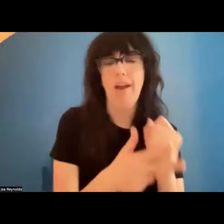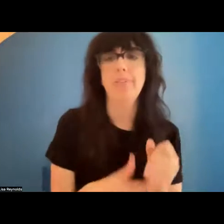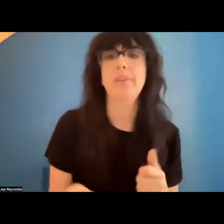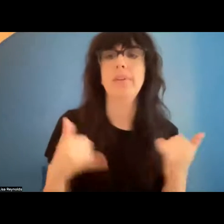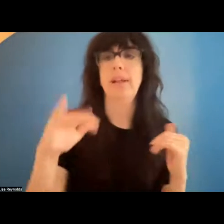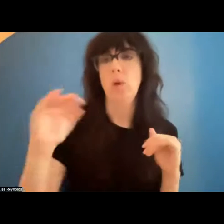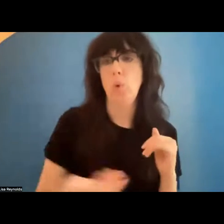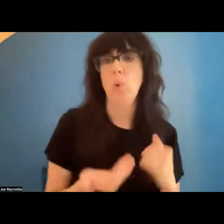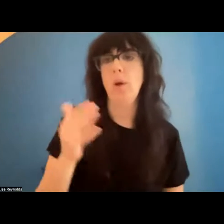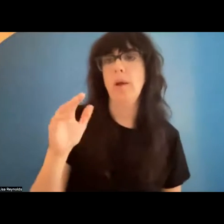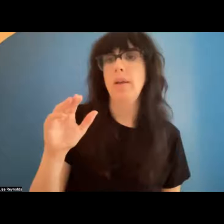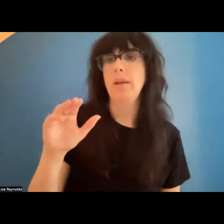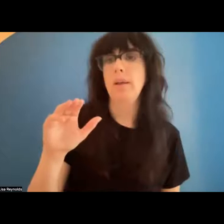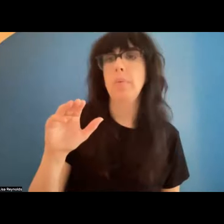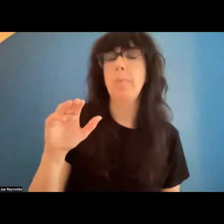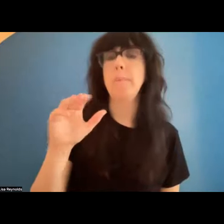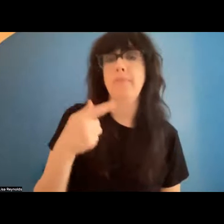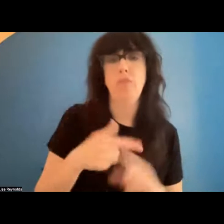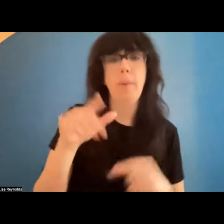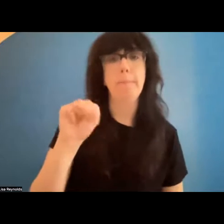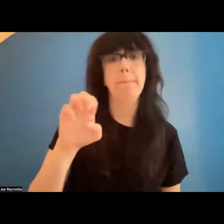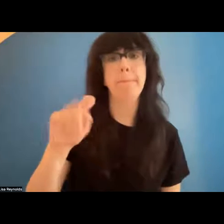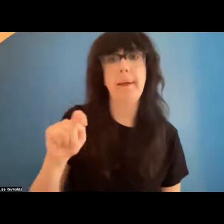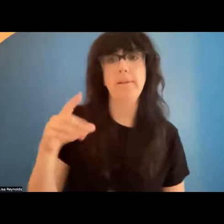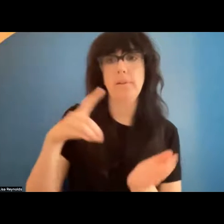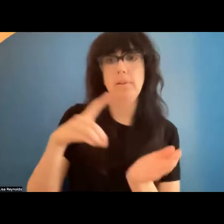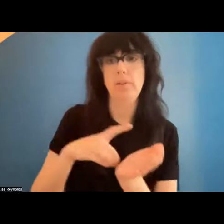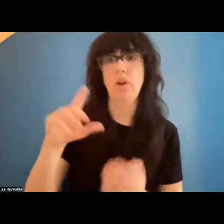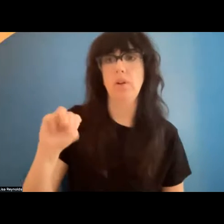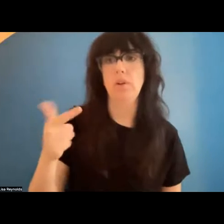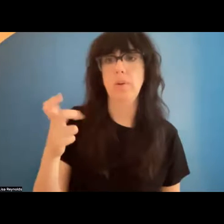fellow at Metropolitan Museum of Art, Dr. Megan Metcalf